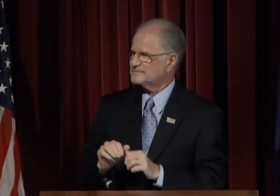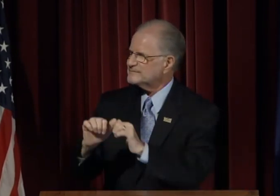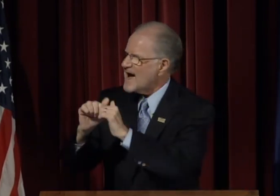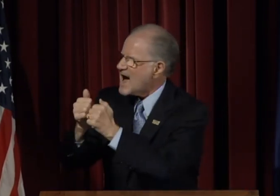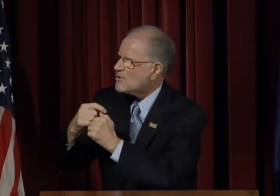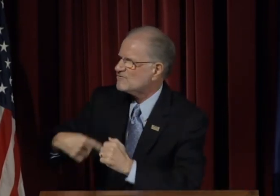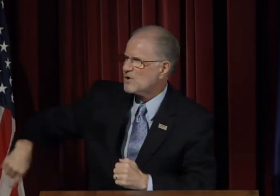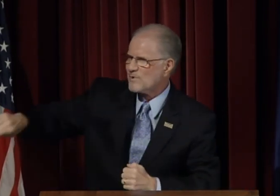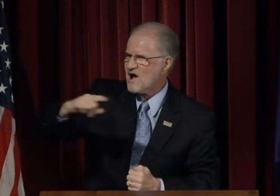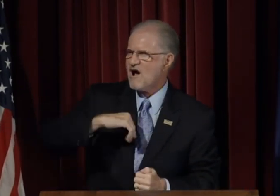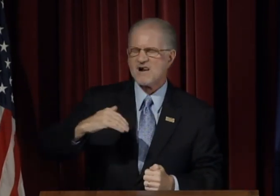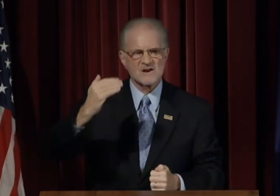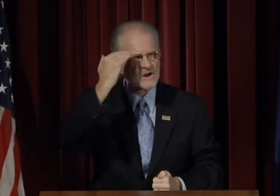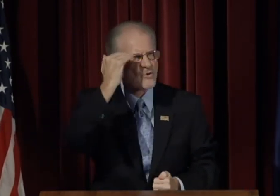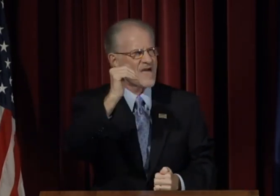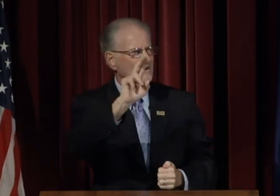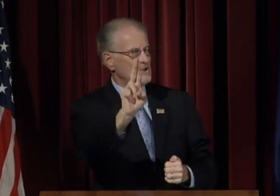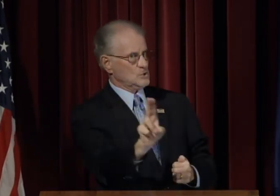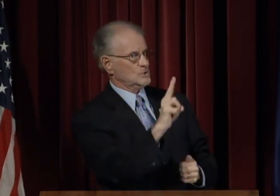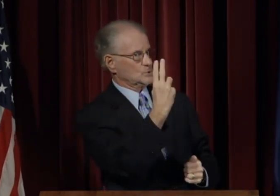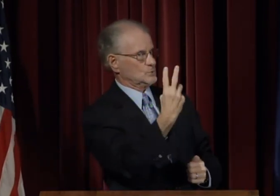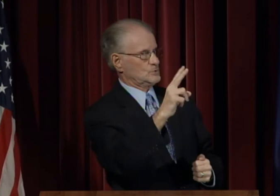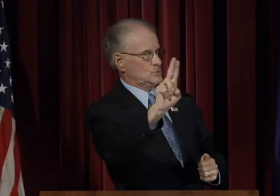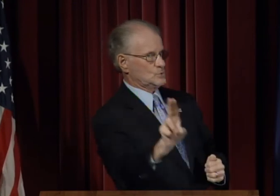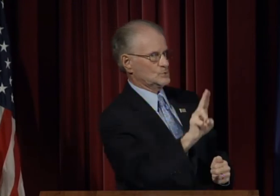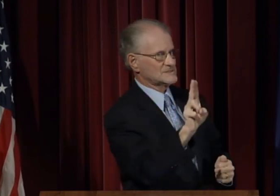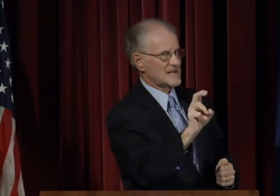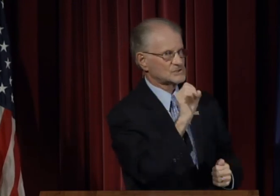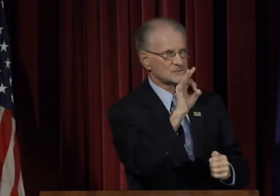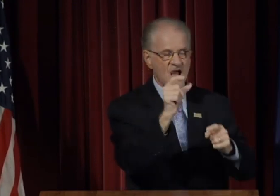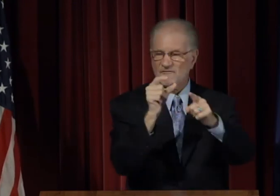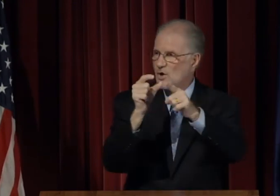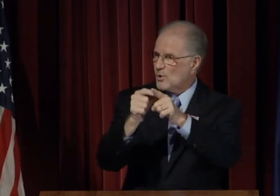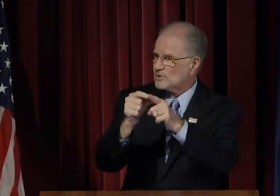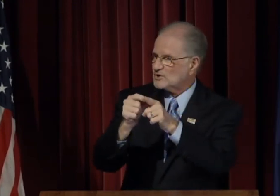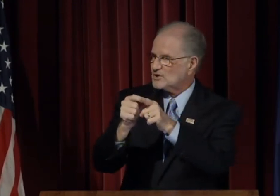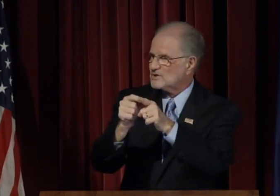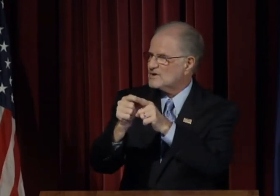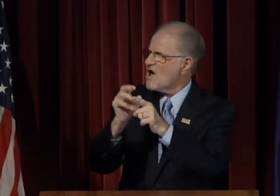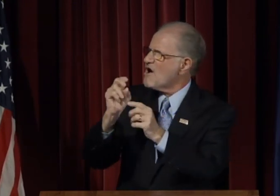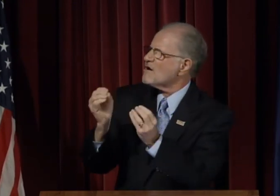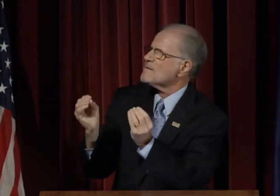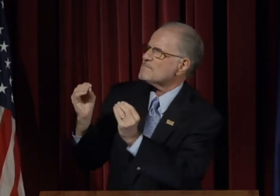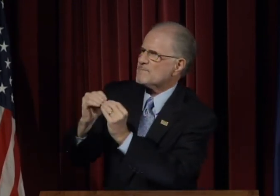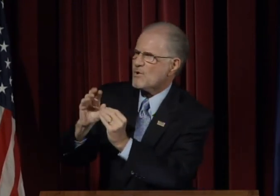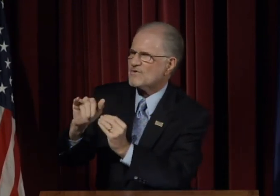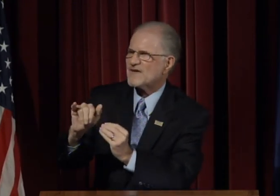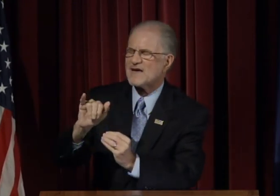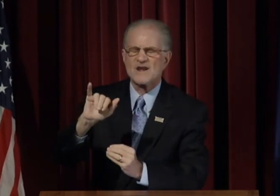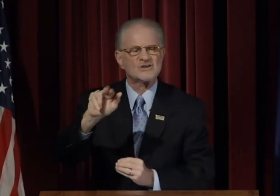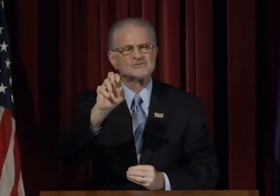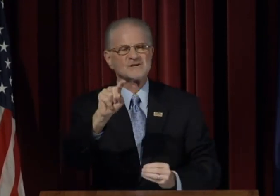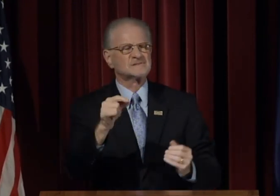However, we all know the two usages of the word are more than a play on words.